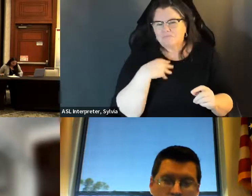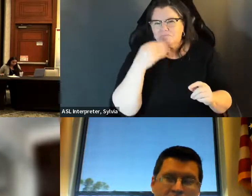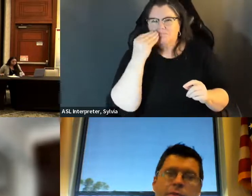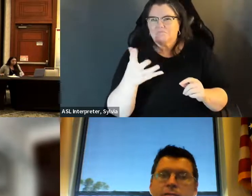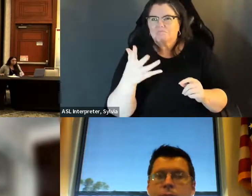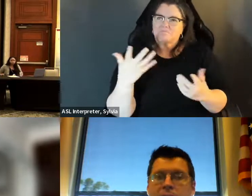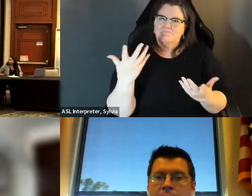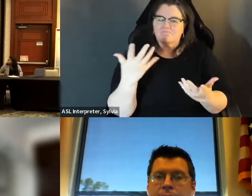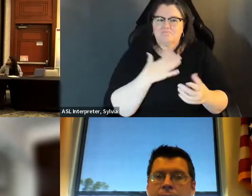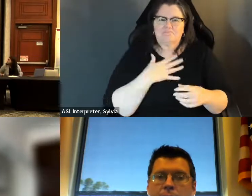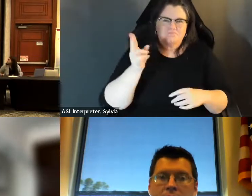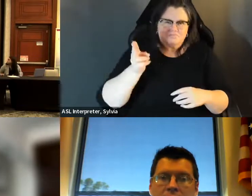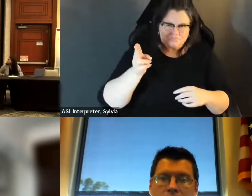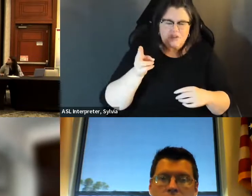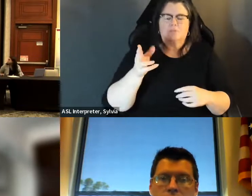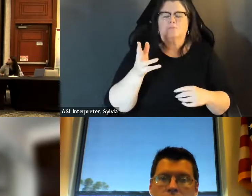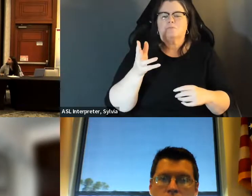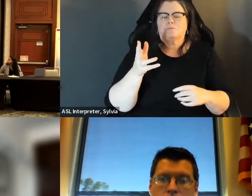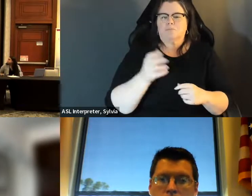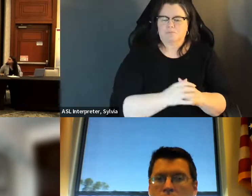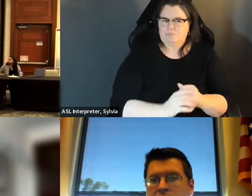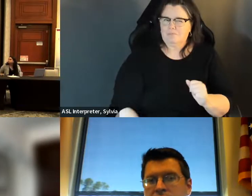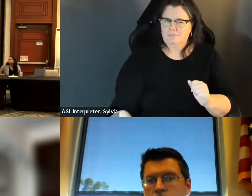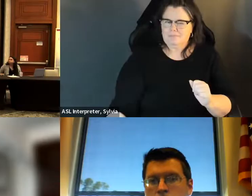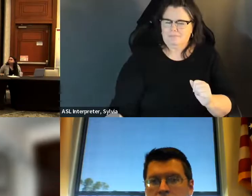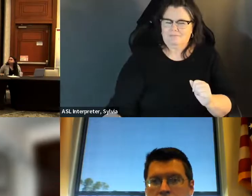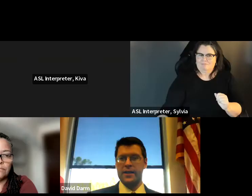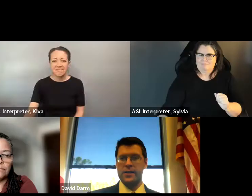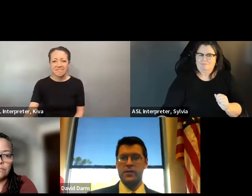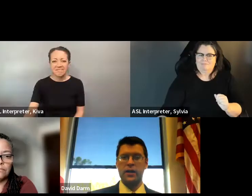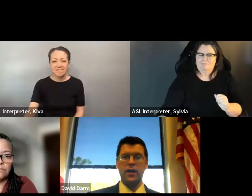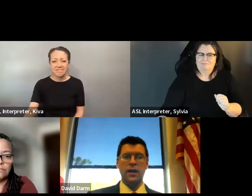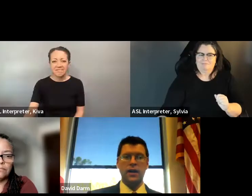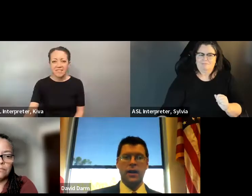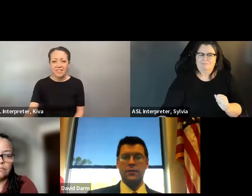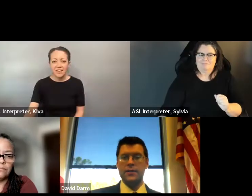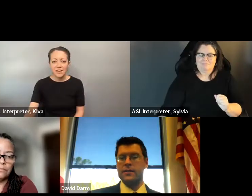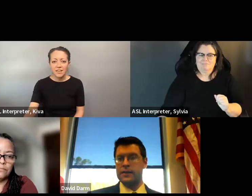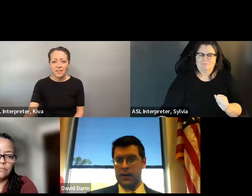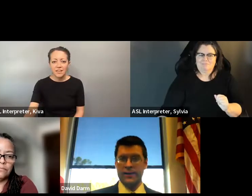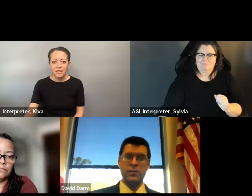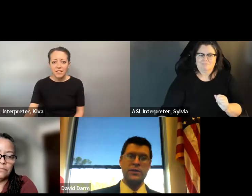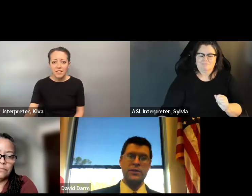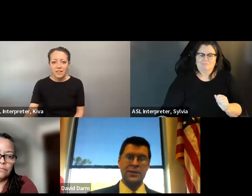but also to the polls. » Yes, thank you. Well, just yes, thank you. Well, just to kind of give a background on what I guess. to kind of give a background on what -- I guess what